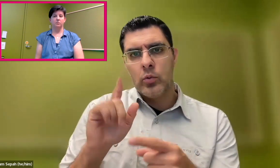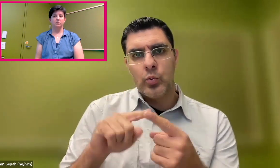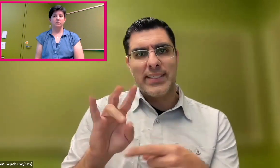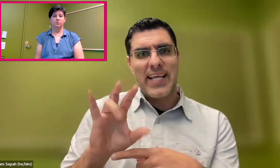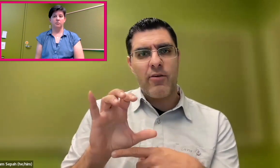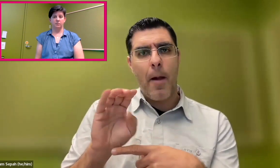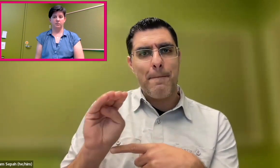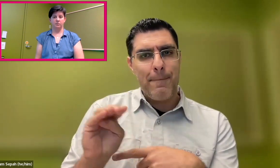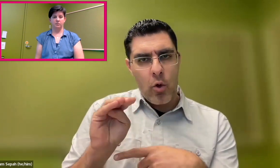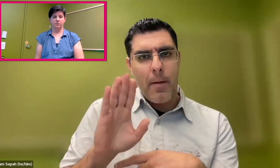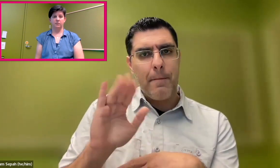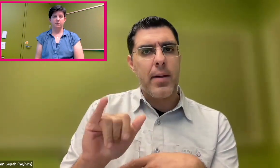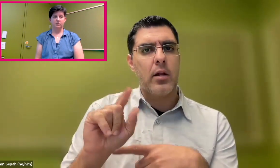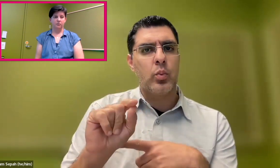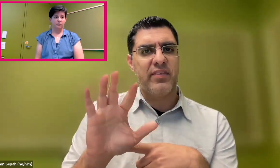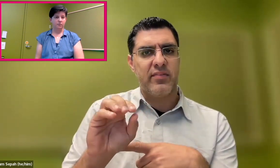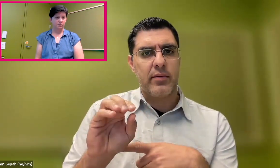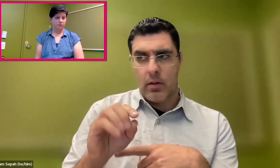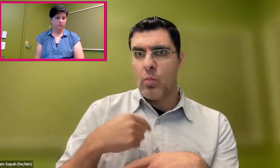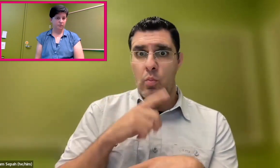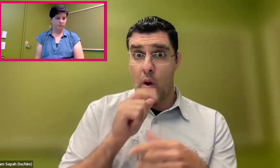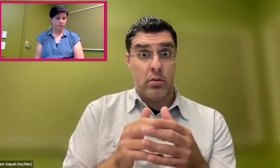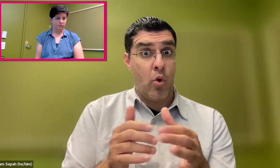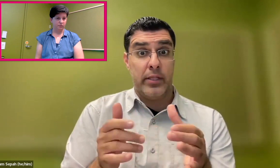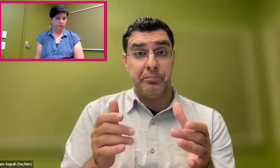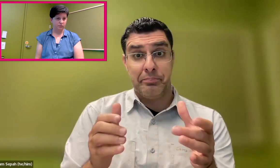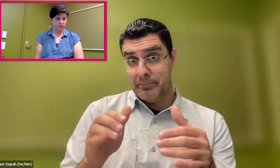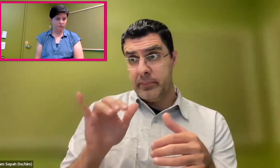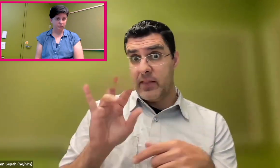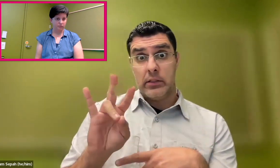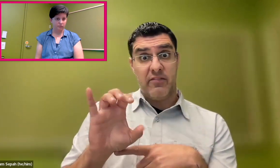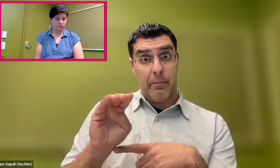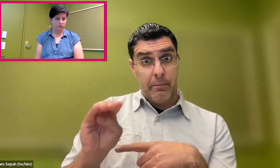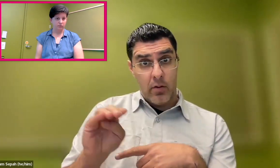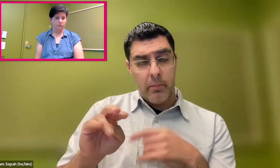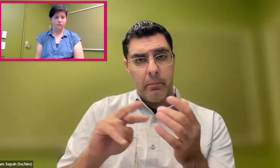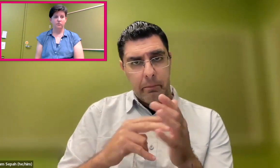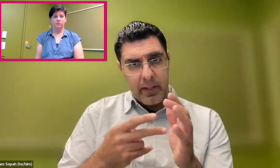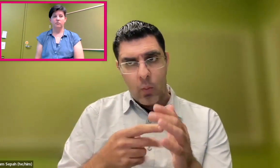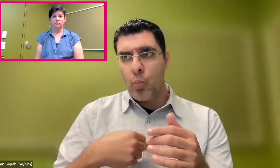continue to grow to 700 million by the year 2050. So this is a growing population.